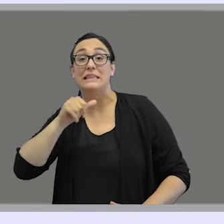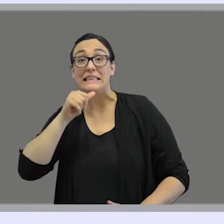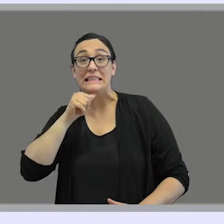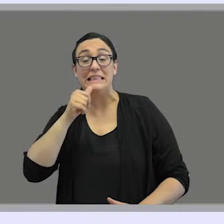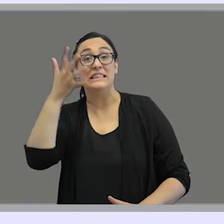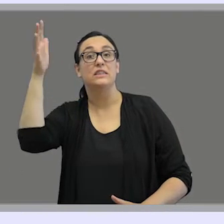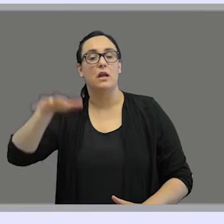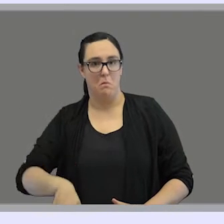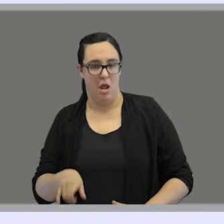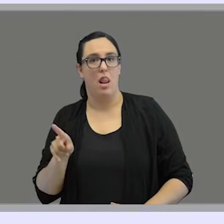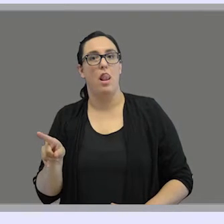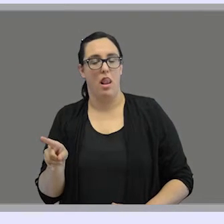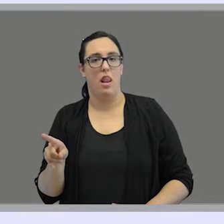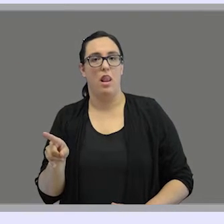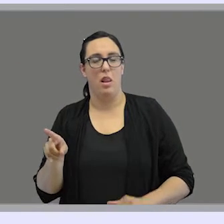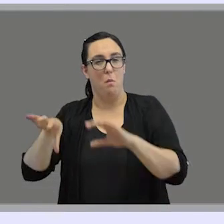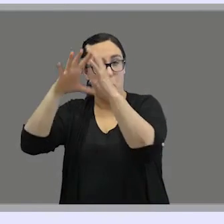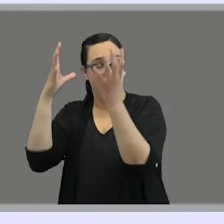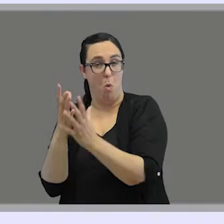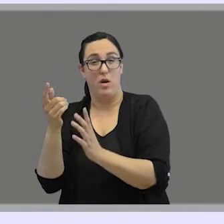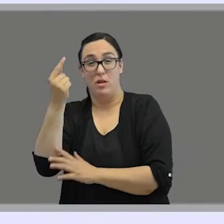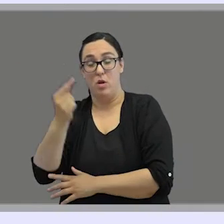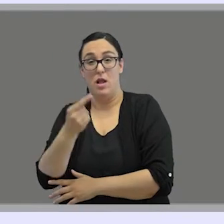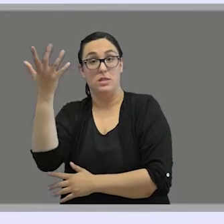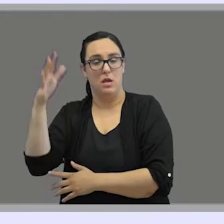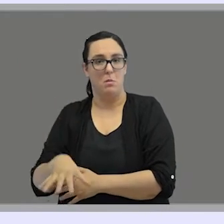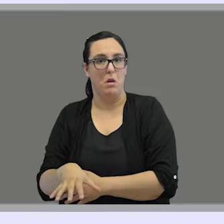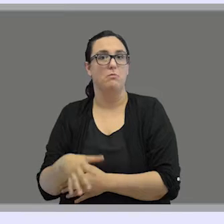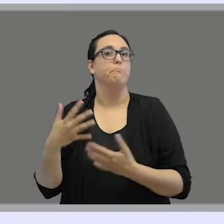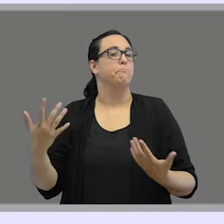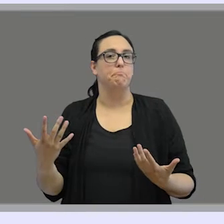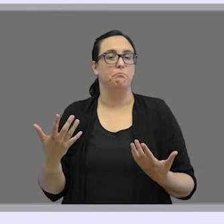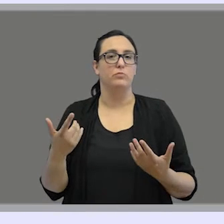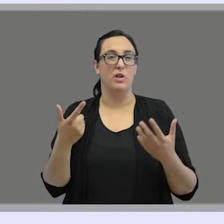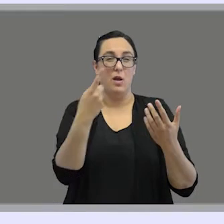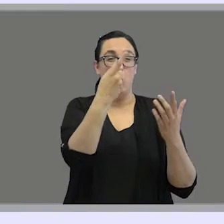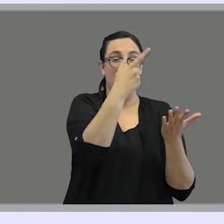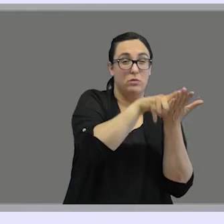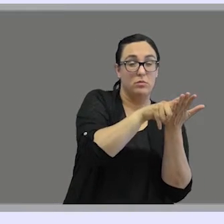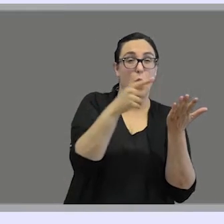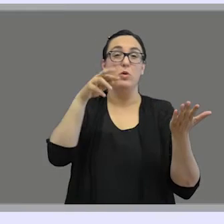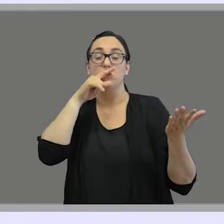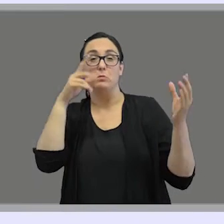about 5000 spoken languages around the world. So obviously there isn't a different sign language